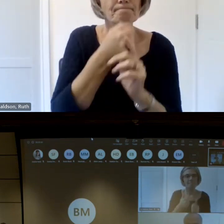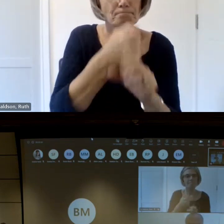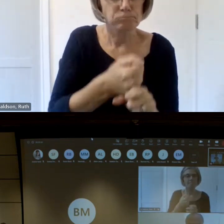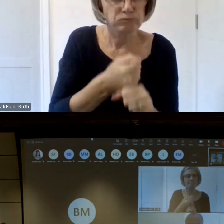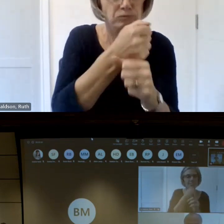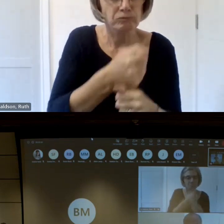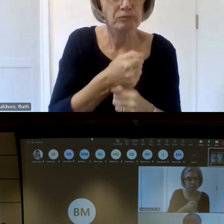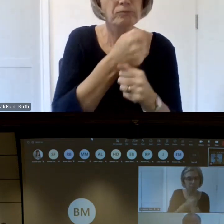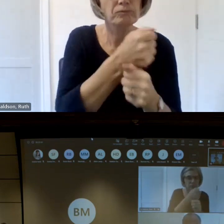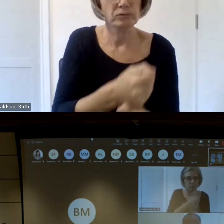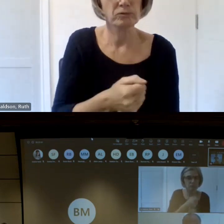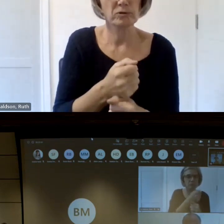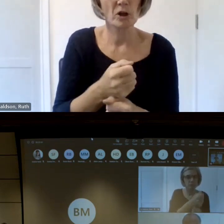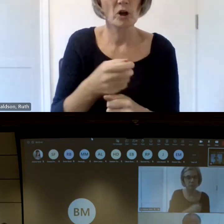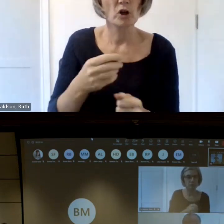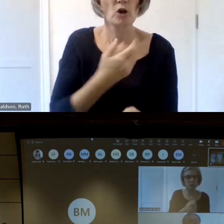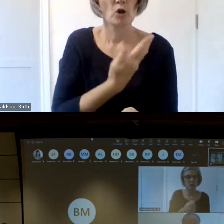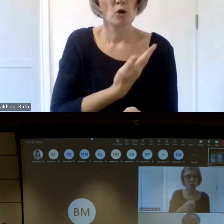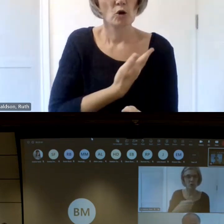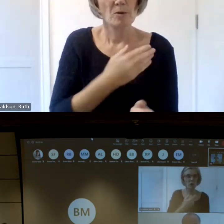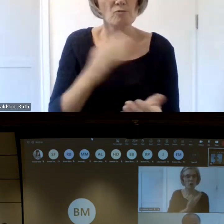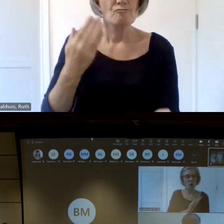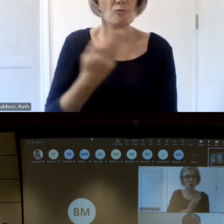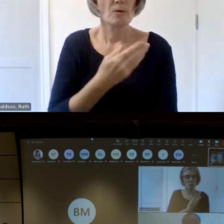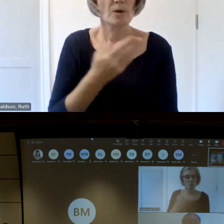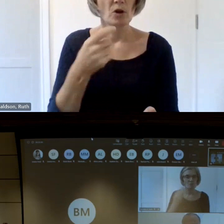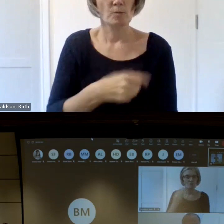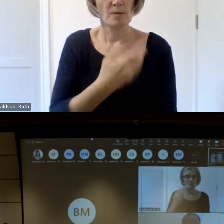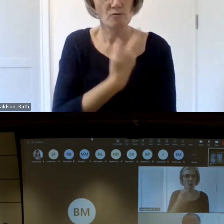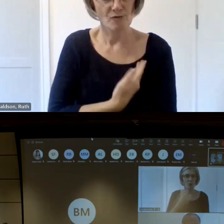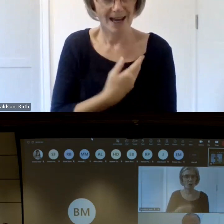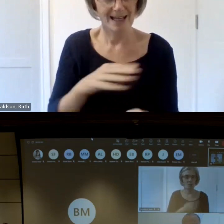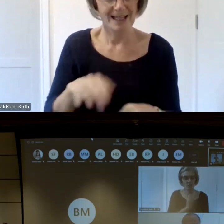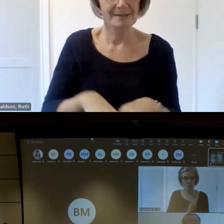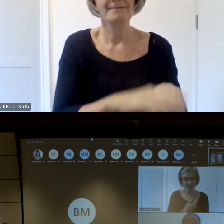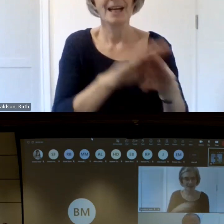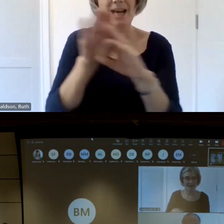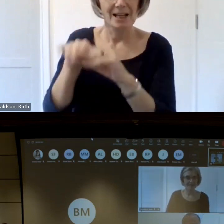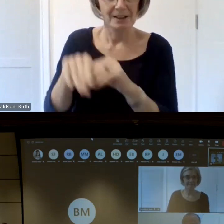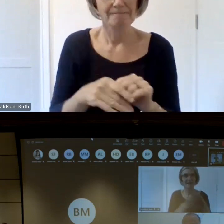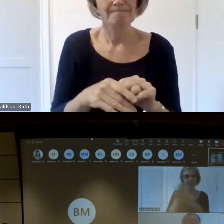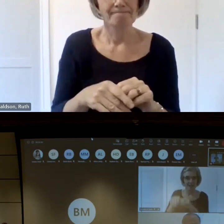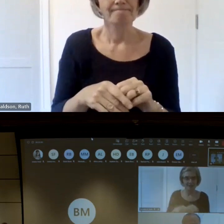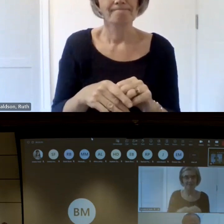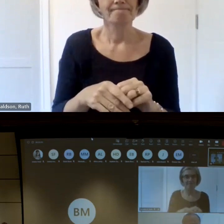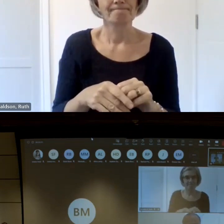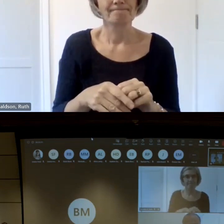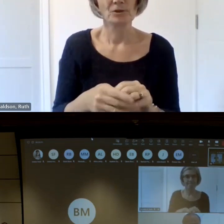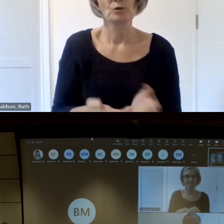to create Scot Scotland's national action plan for human rights I'll pass over to Michael wow